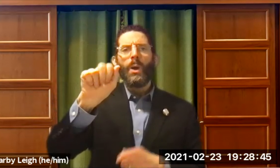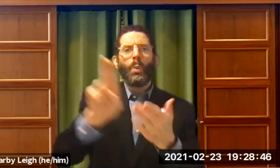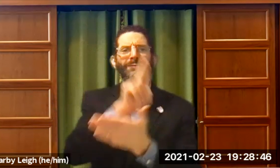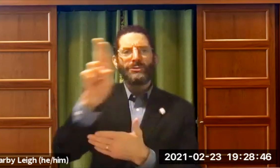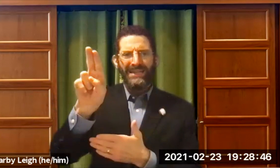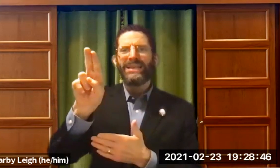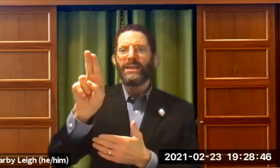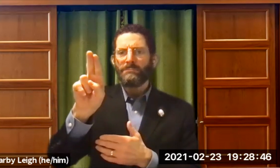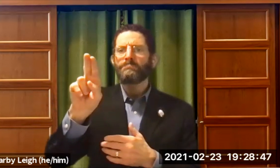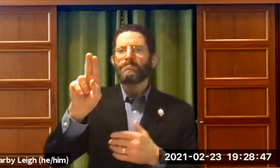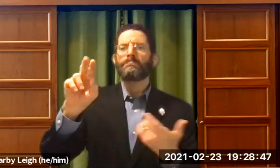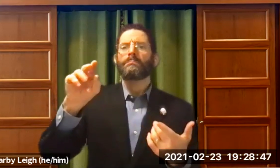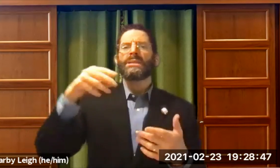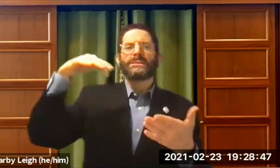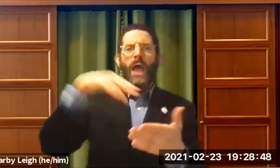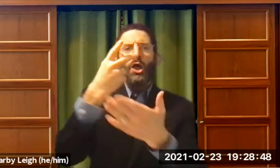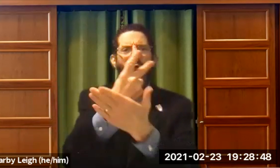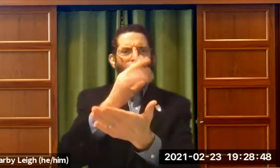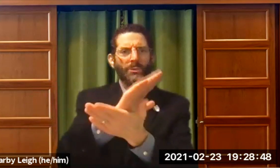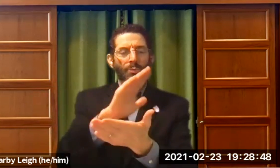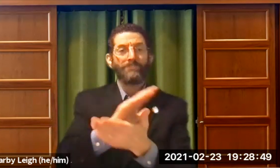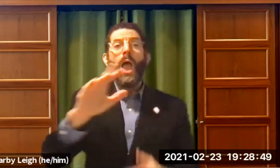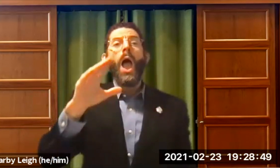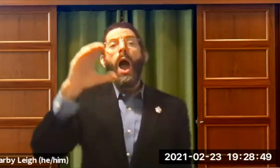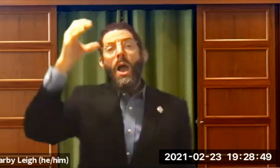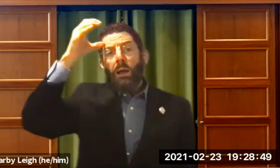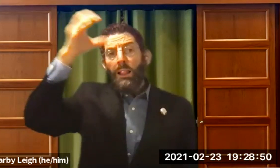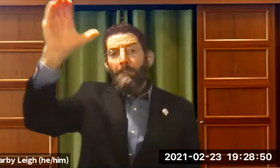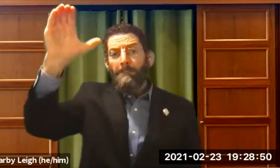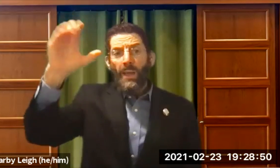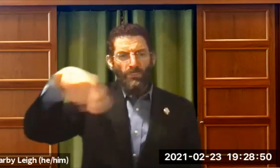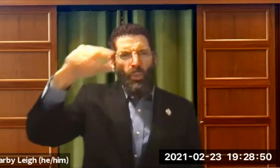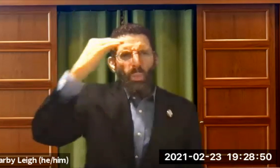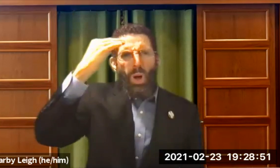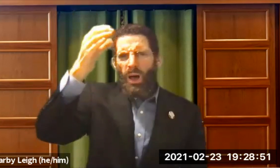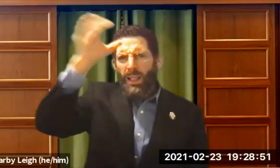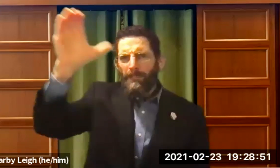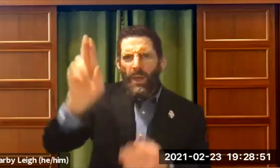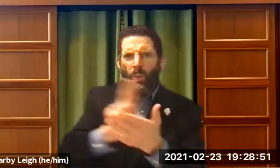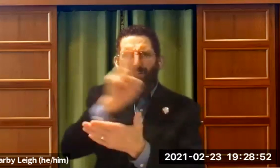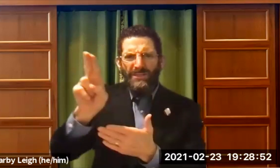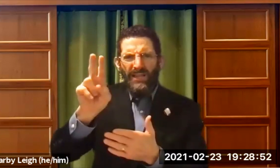And I went to Columbia University. And I studied graduate school there at Columbia.